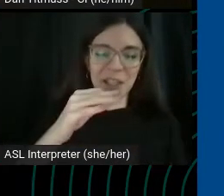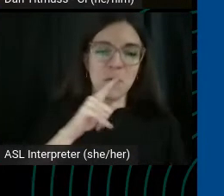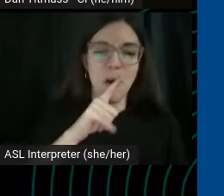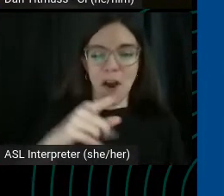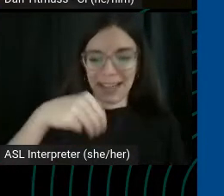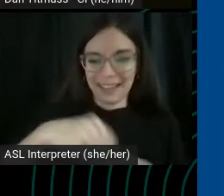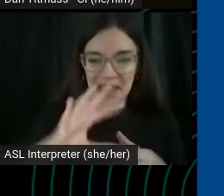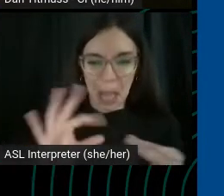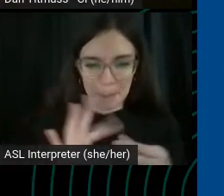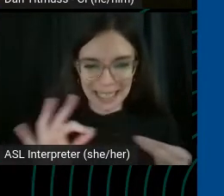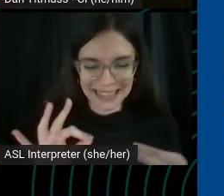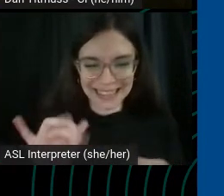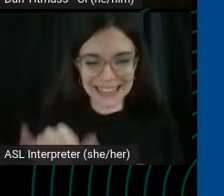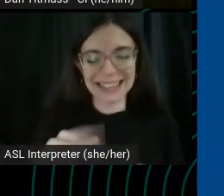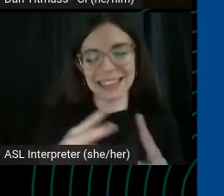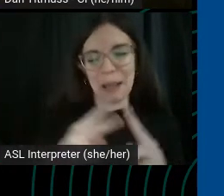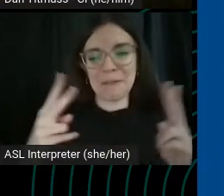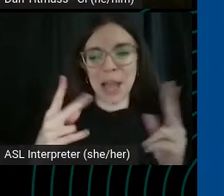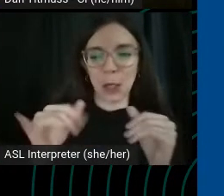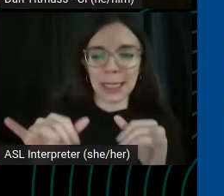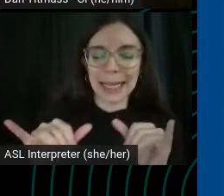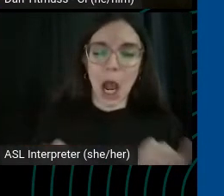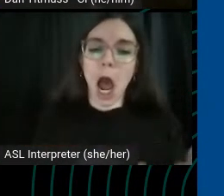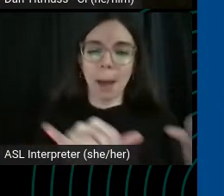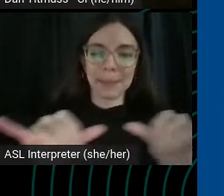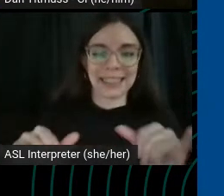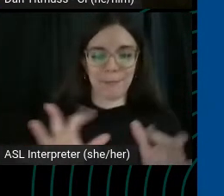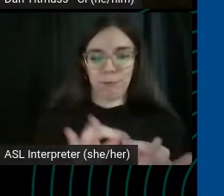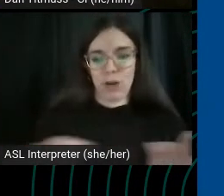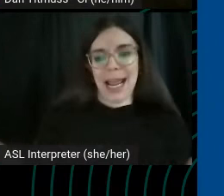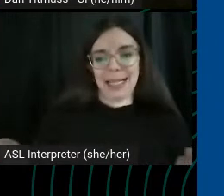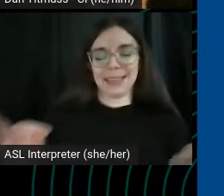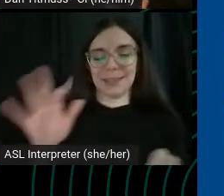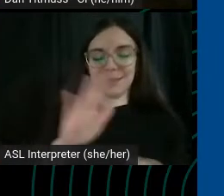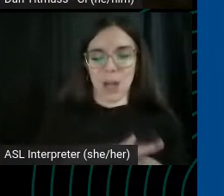This is a super common phrase on YouTube, especially as the words like